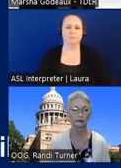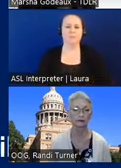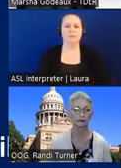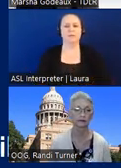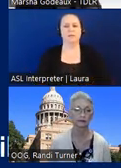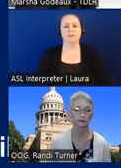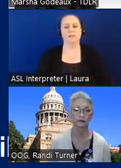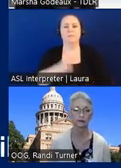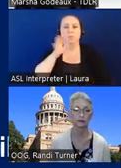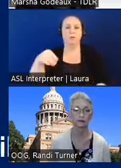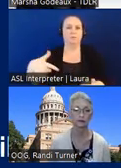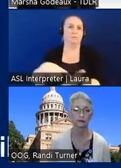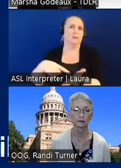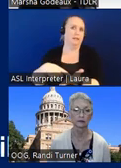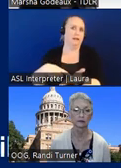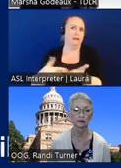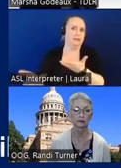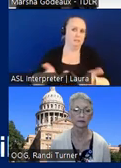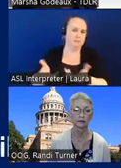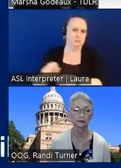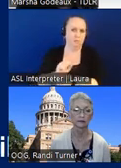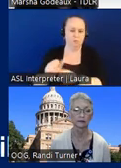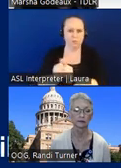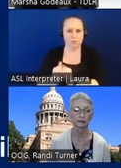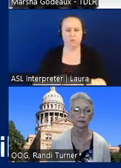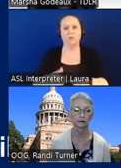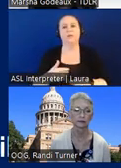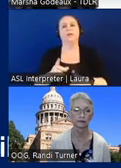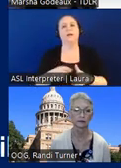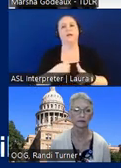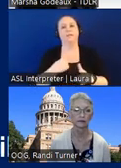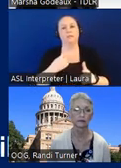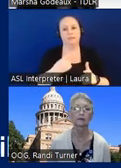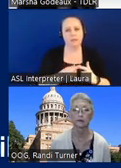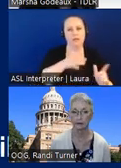give them deadlines and we'll work with them and then the prosecutor will go and determine fees and